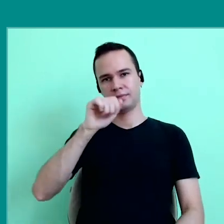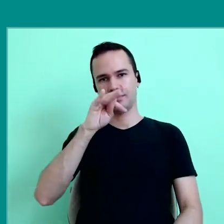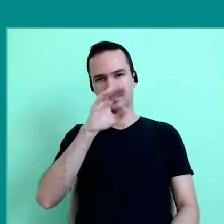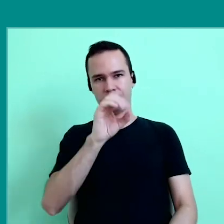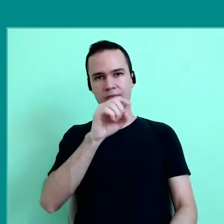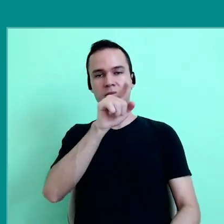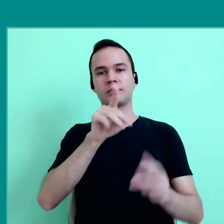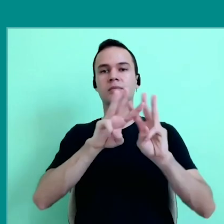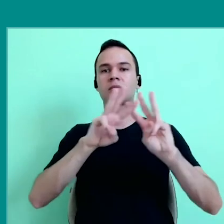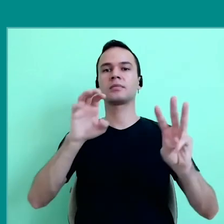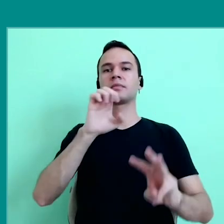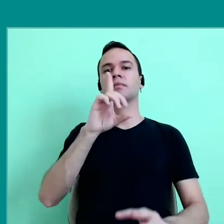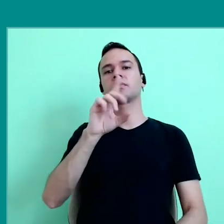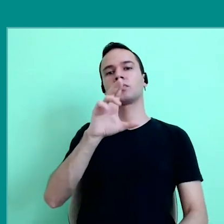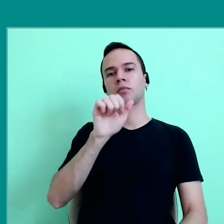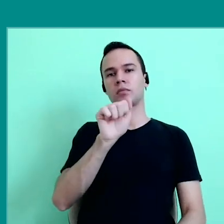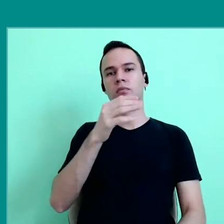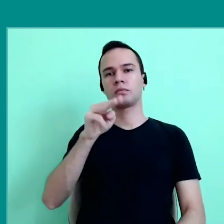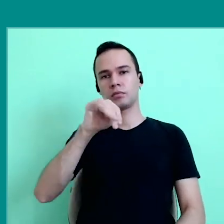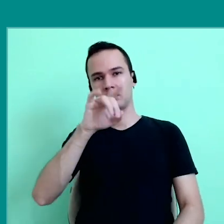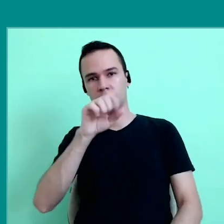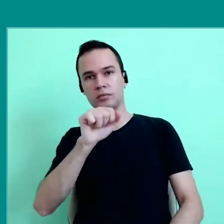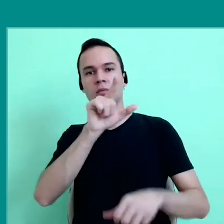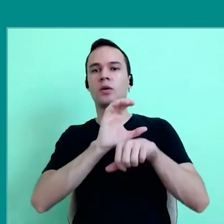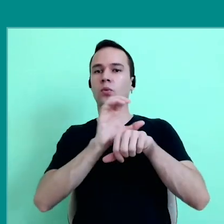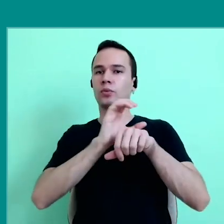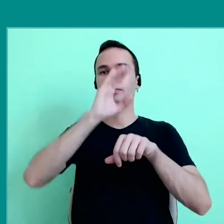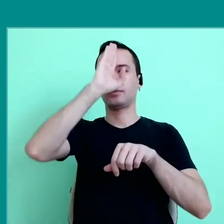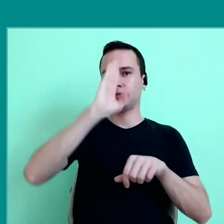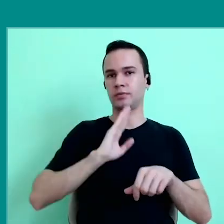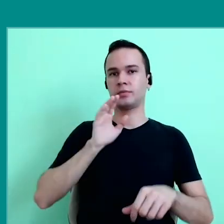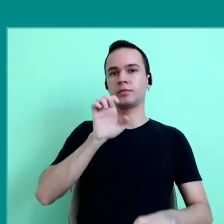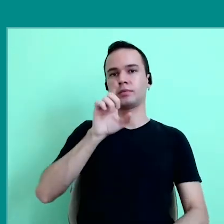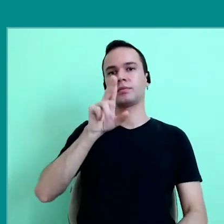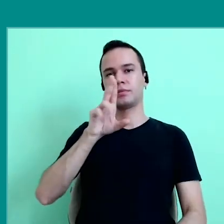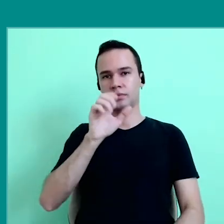is the EducaMidia website. They have very good free classes there. EducaMedia.